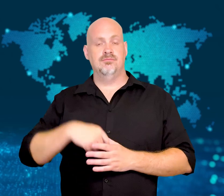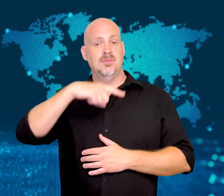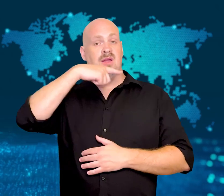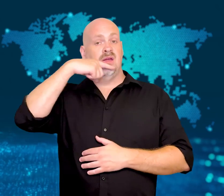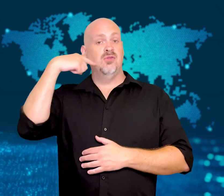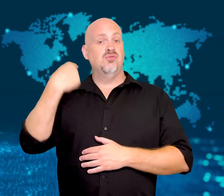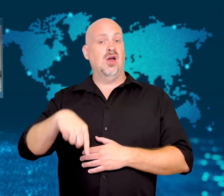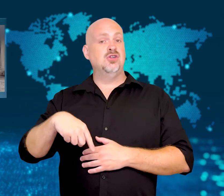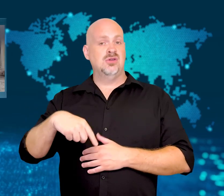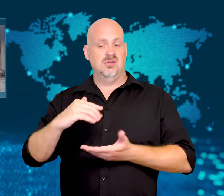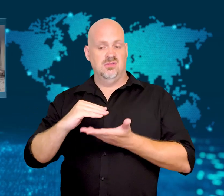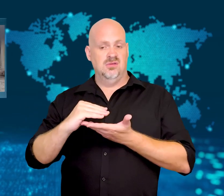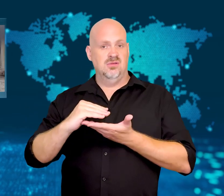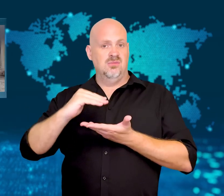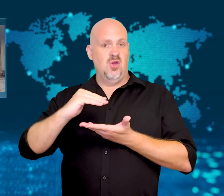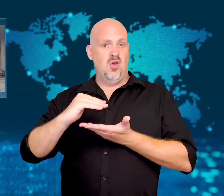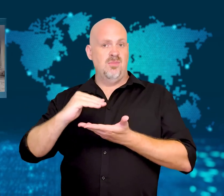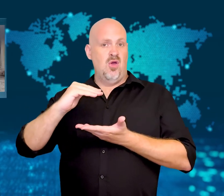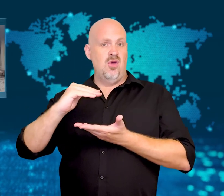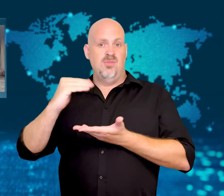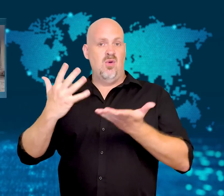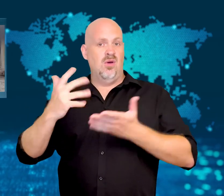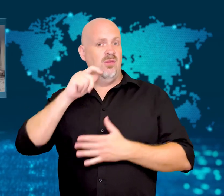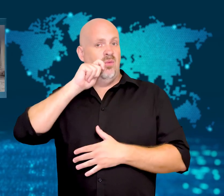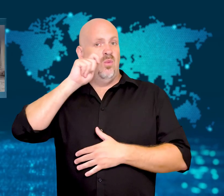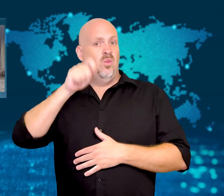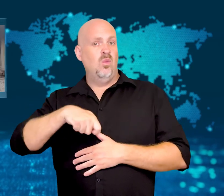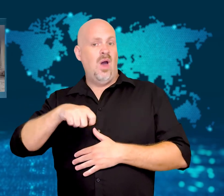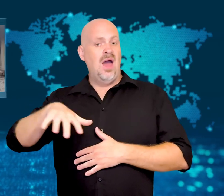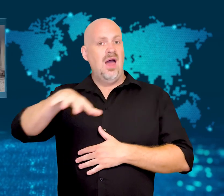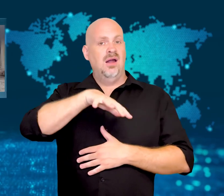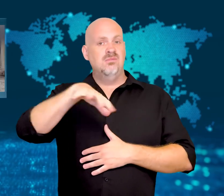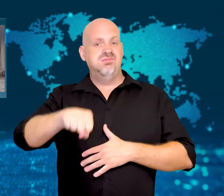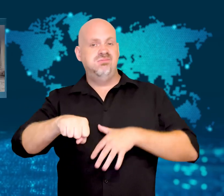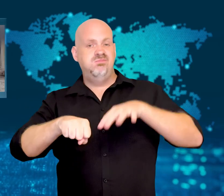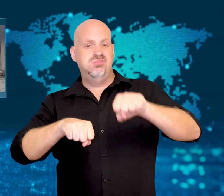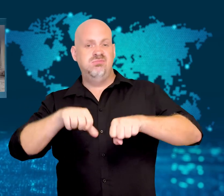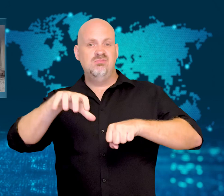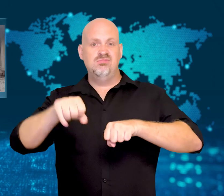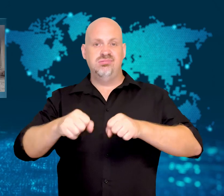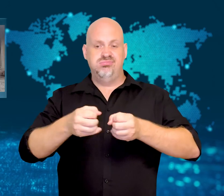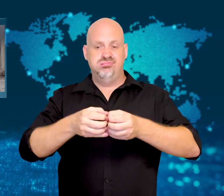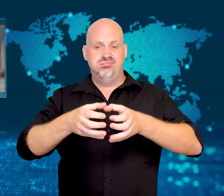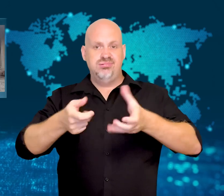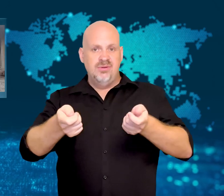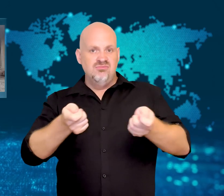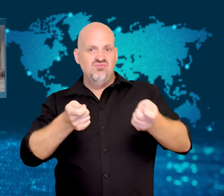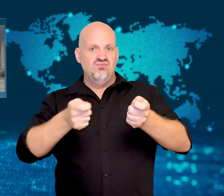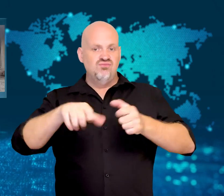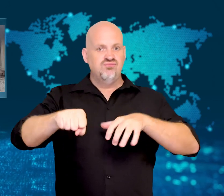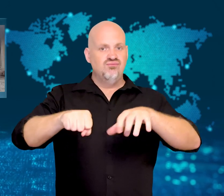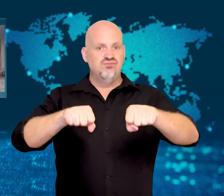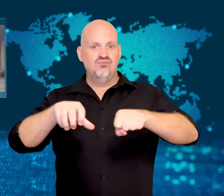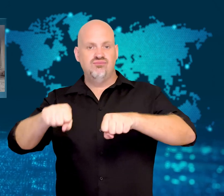[GAVIN]: Russia is gaining control in several Ukrainian regions.